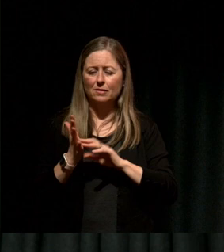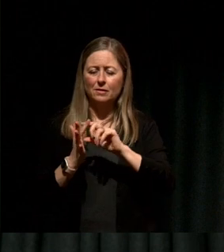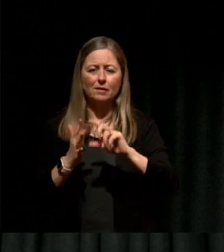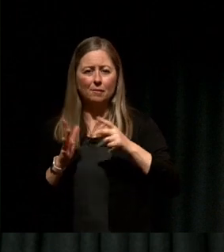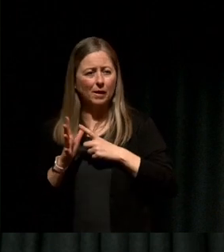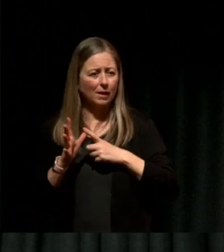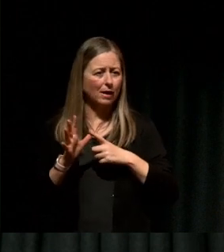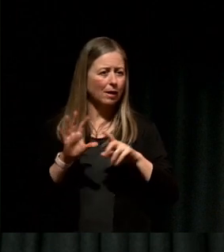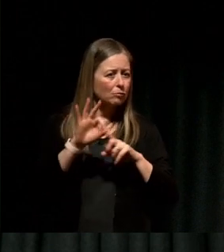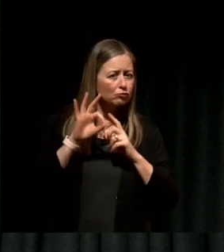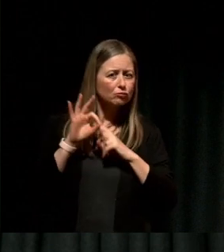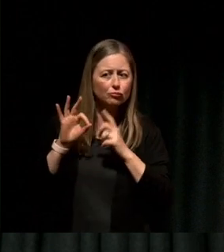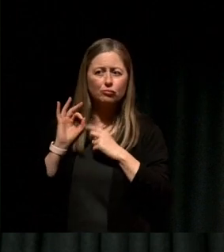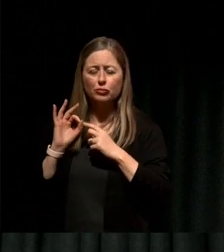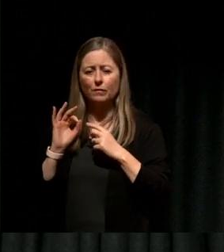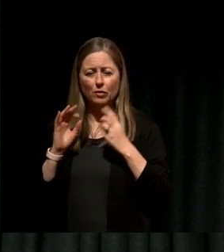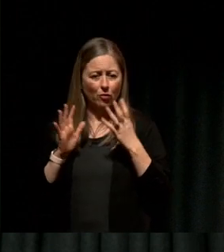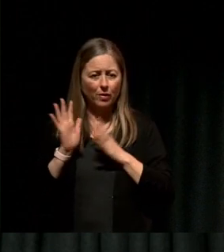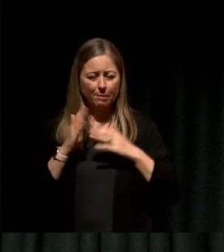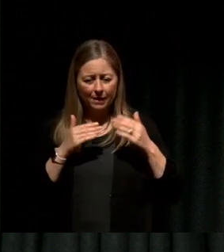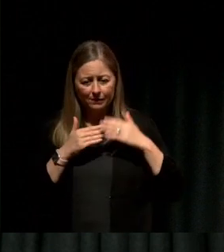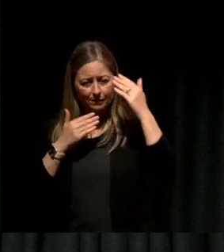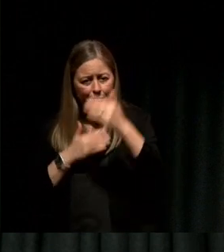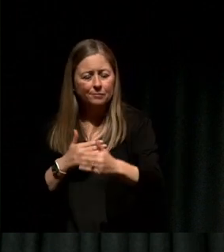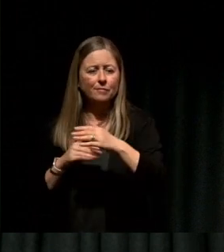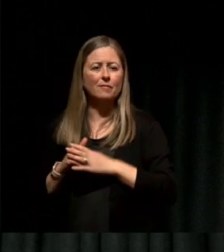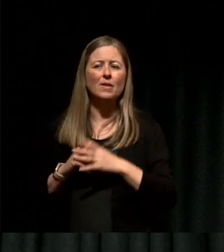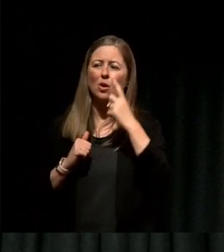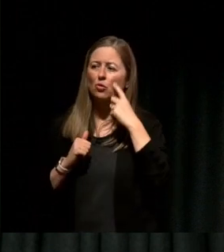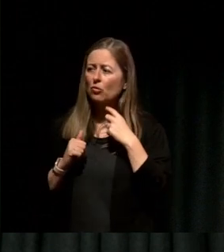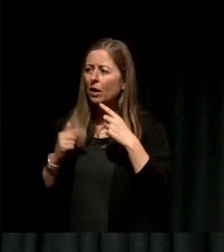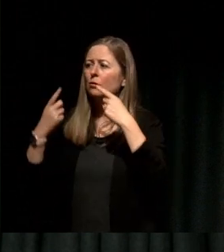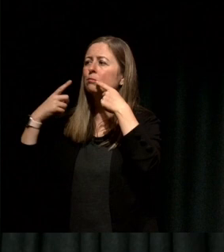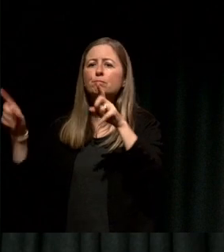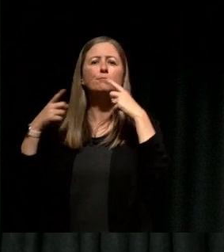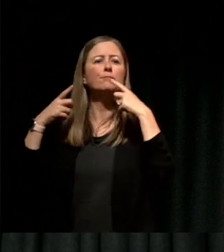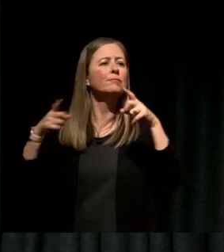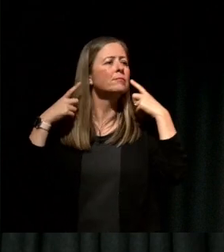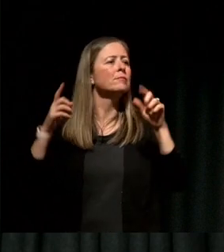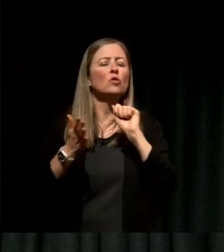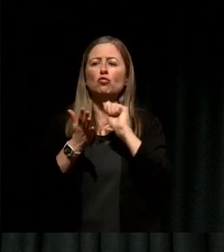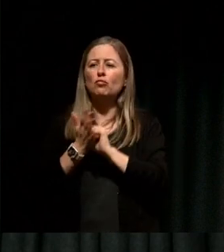We tried to do our best to give out the most accurate public information we could to help the communities that were struggling.